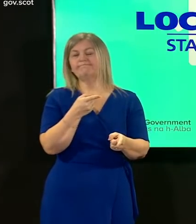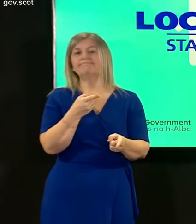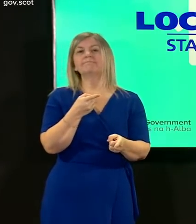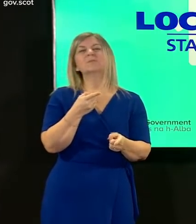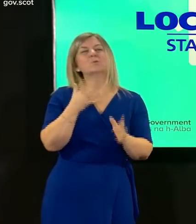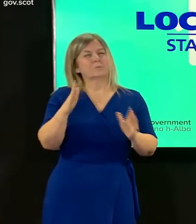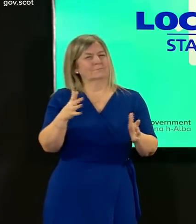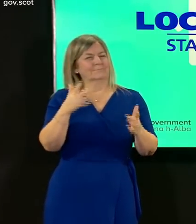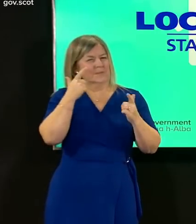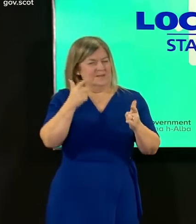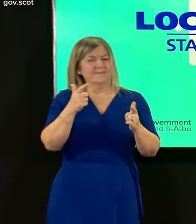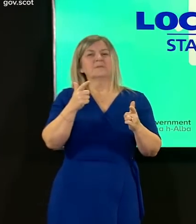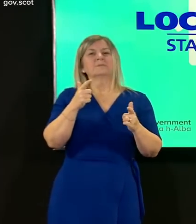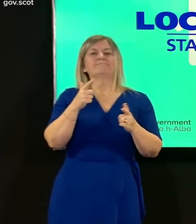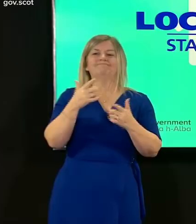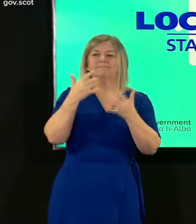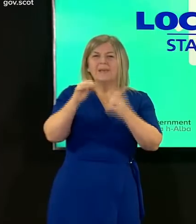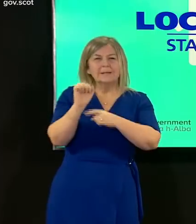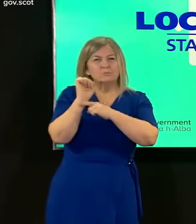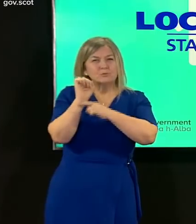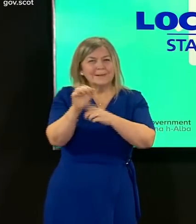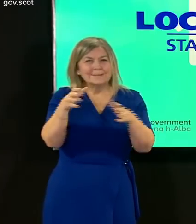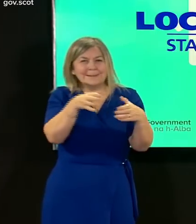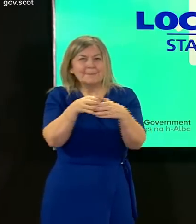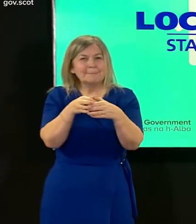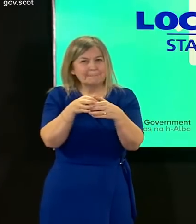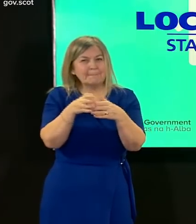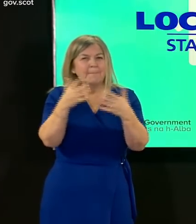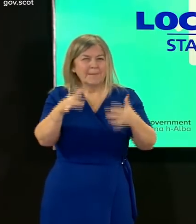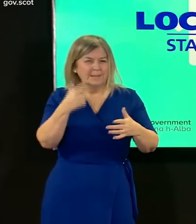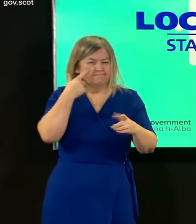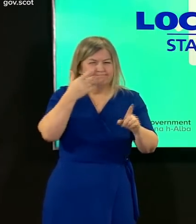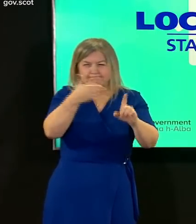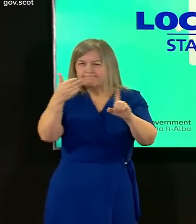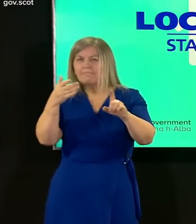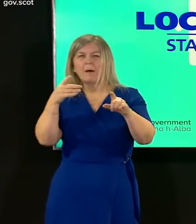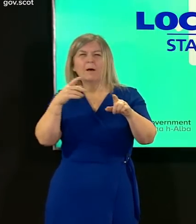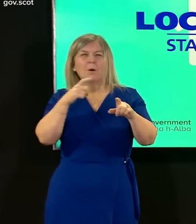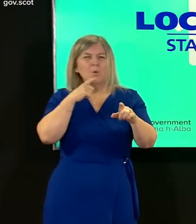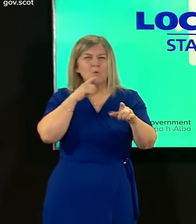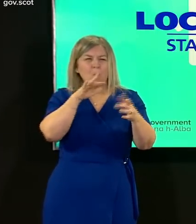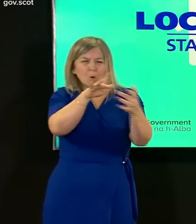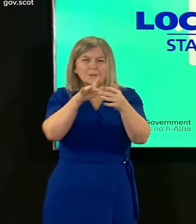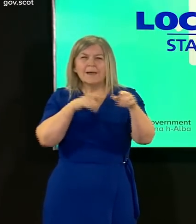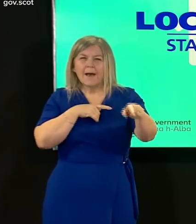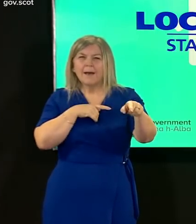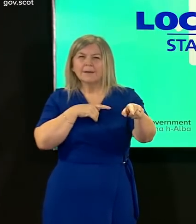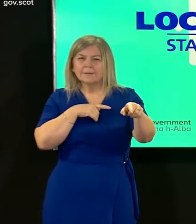test and protect teams are now identifying all possible contacts of these cases and the contacts